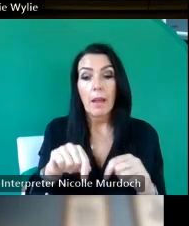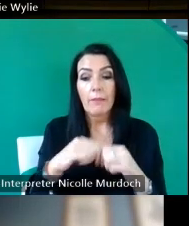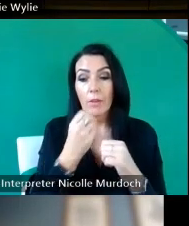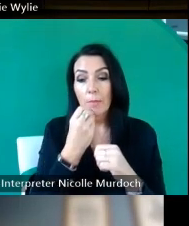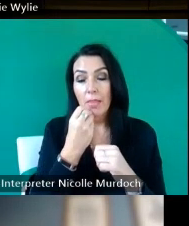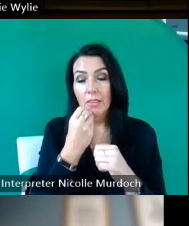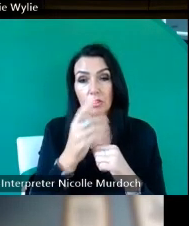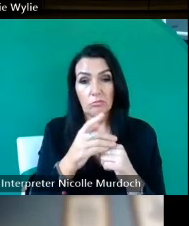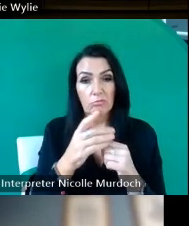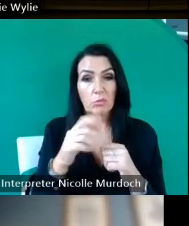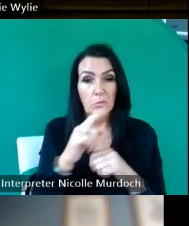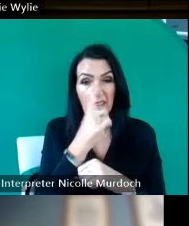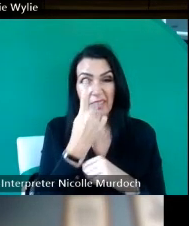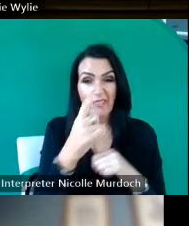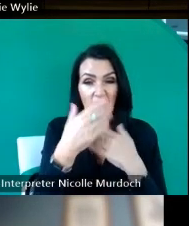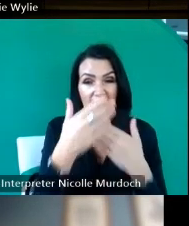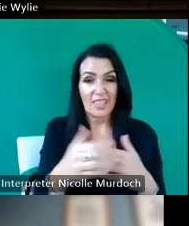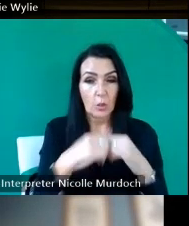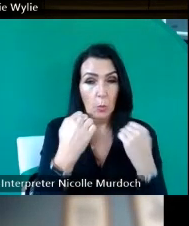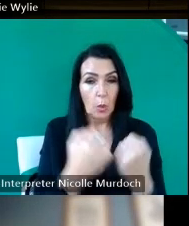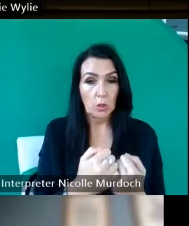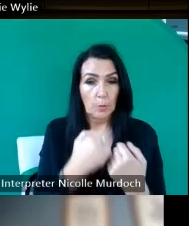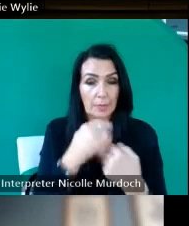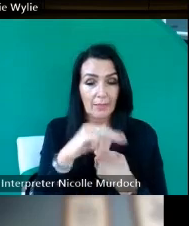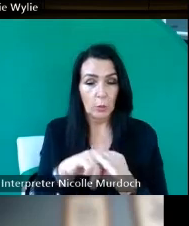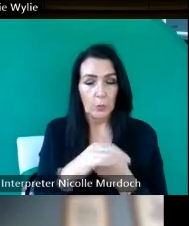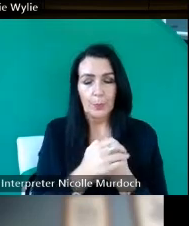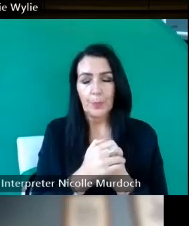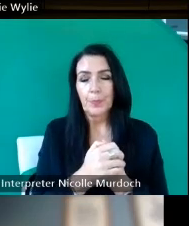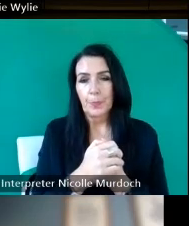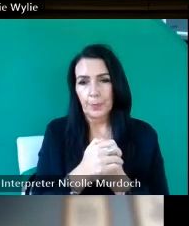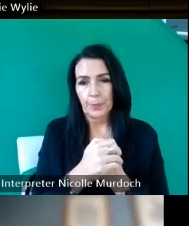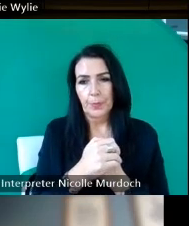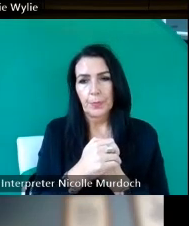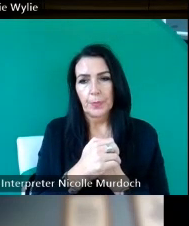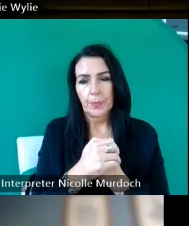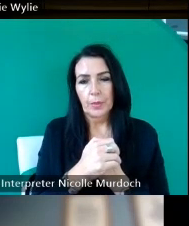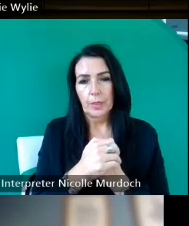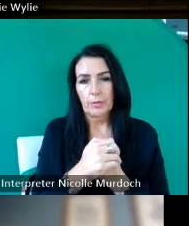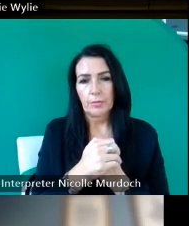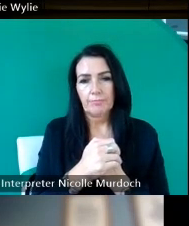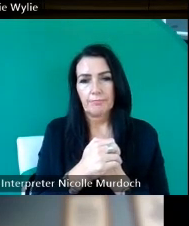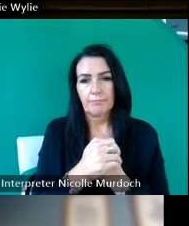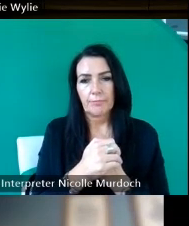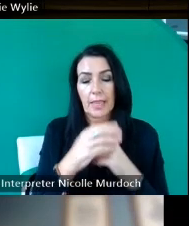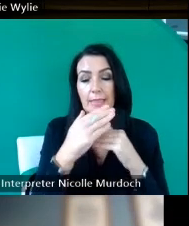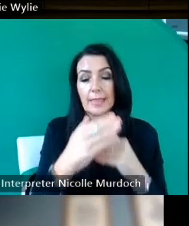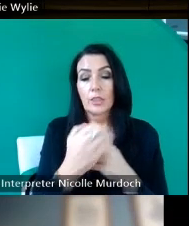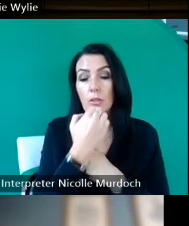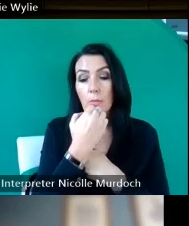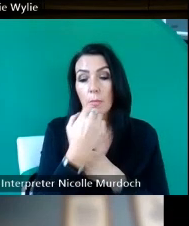into the first session of the workshops and the session one workshops and I will put all of this